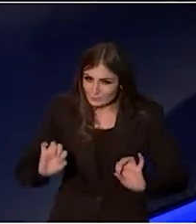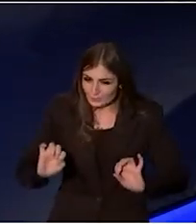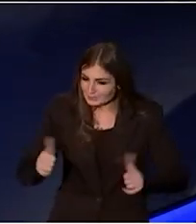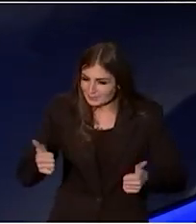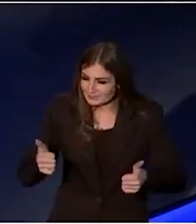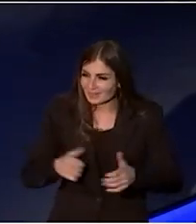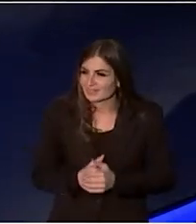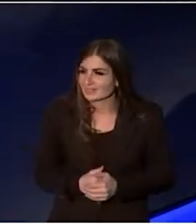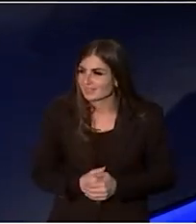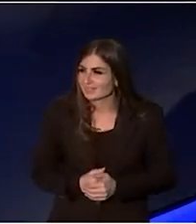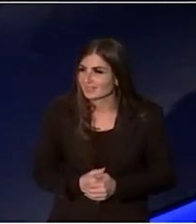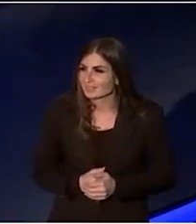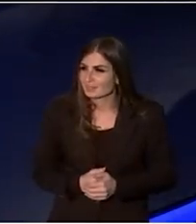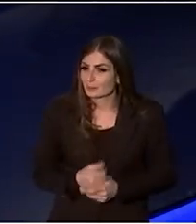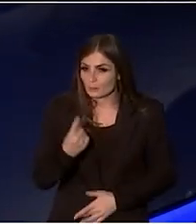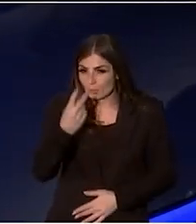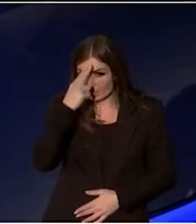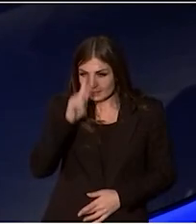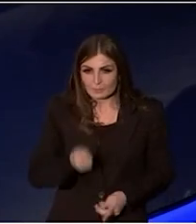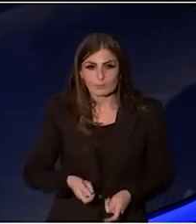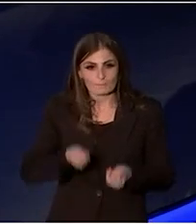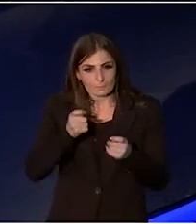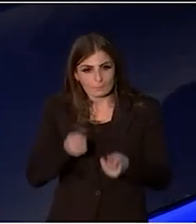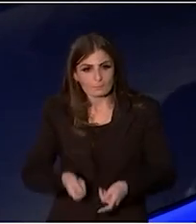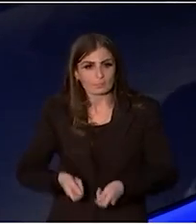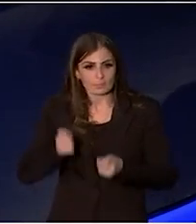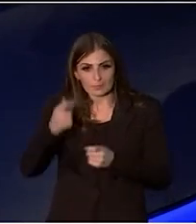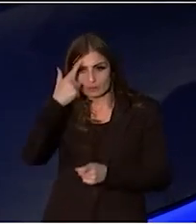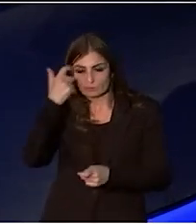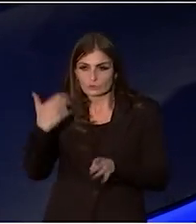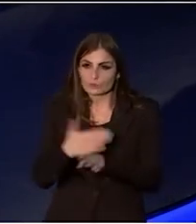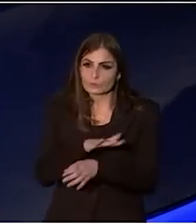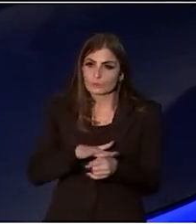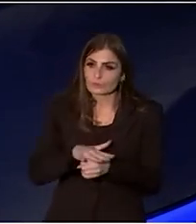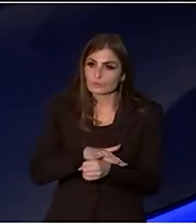But the one name that kept coming up for creative workplaces was,